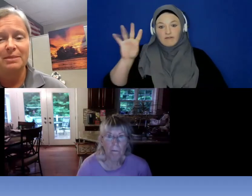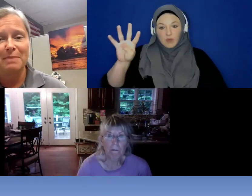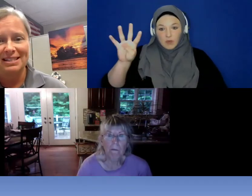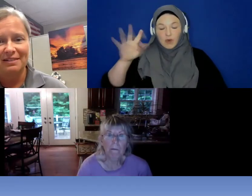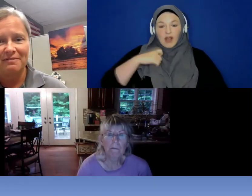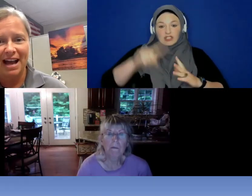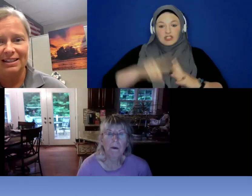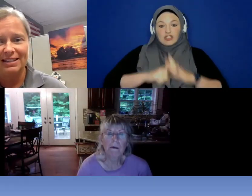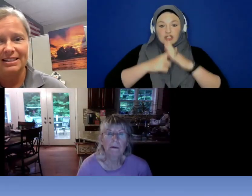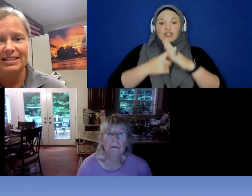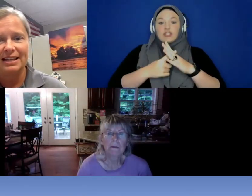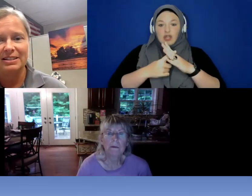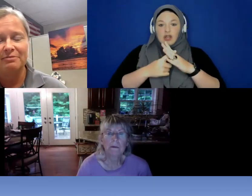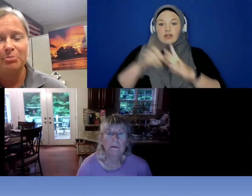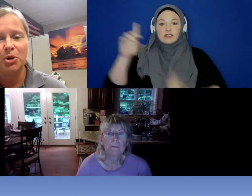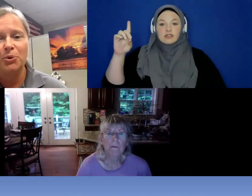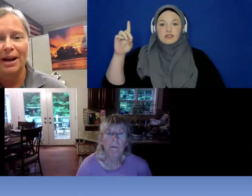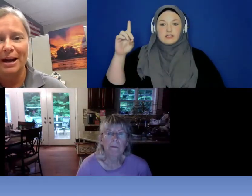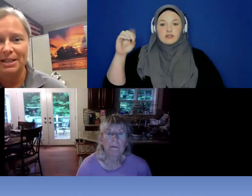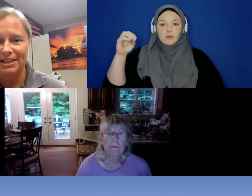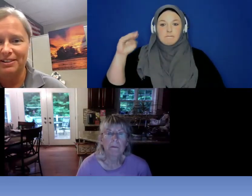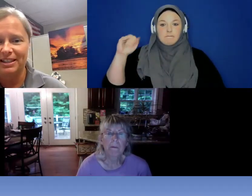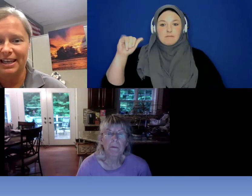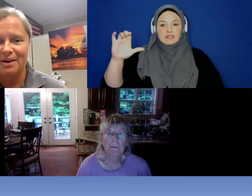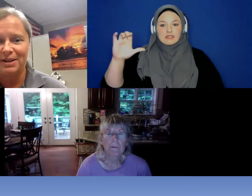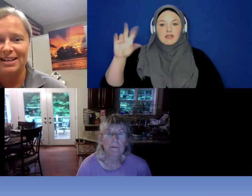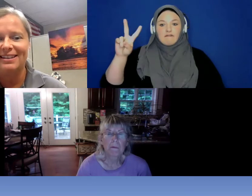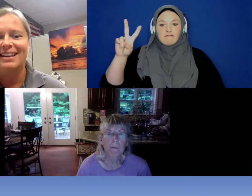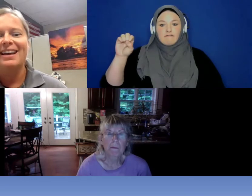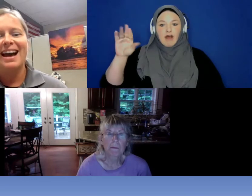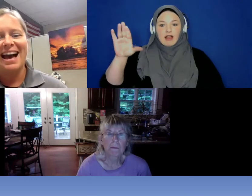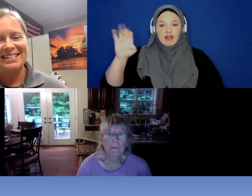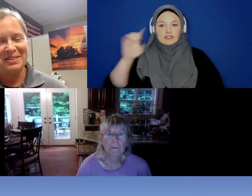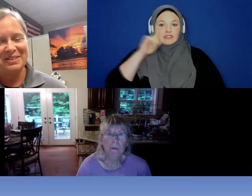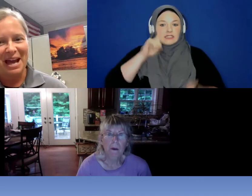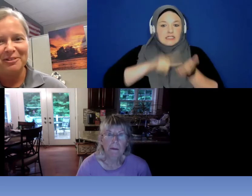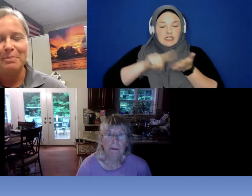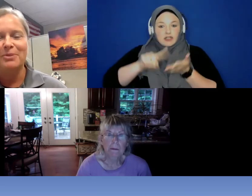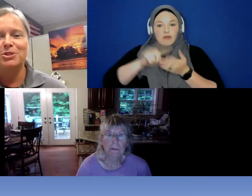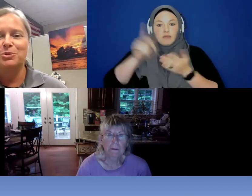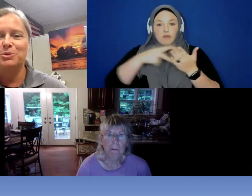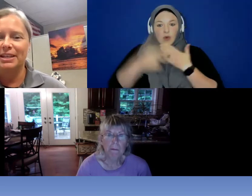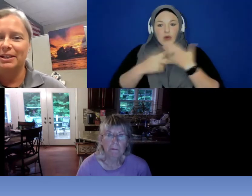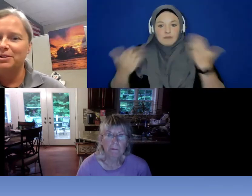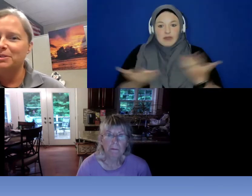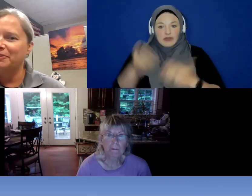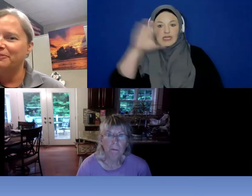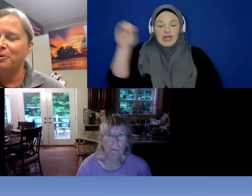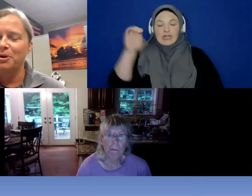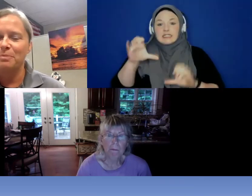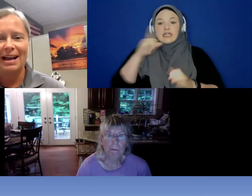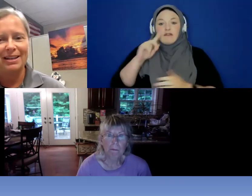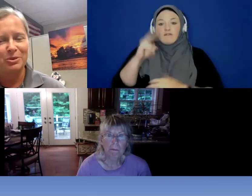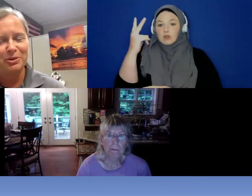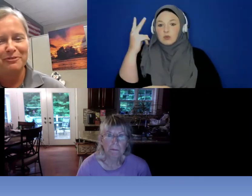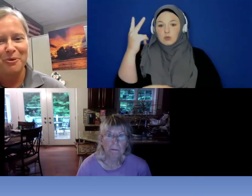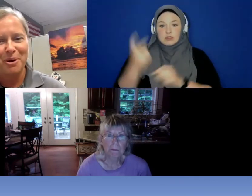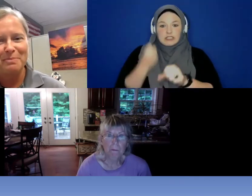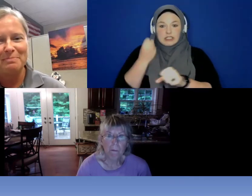domestic violence detective program here in the county, I did that for about two years before my uniform and